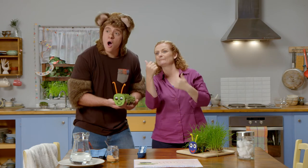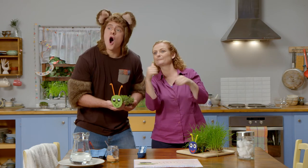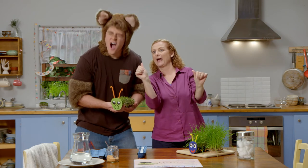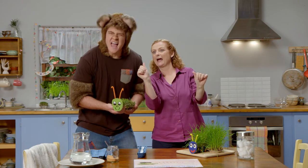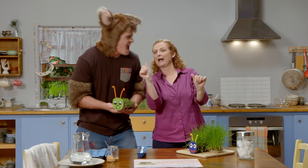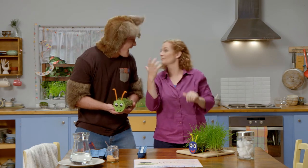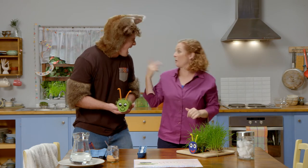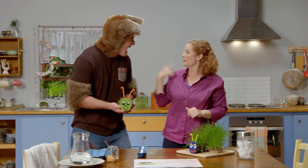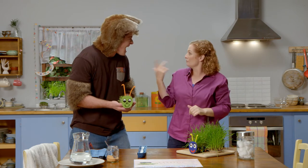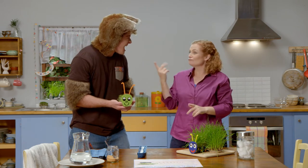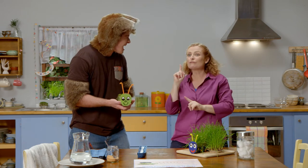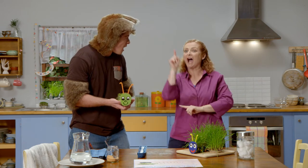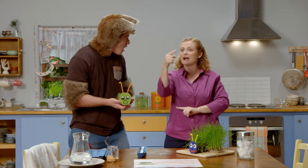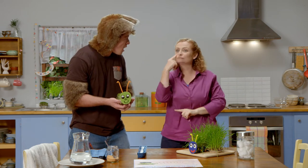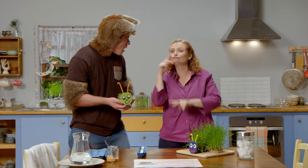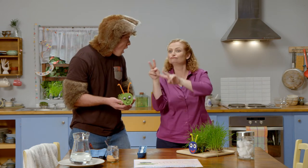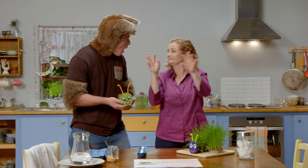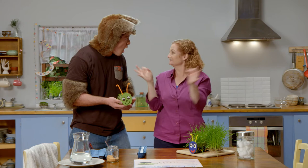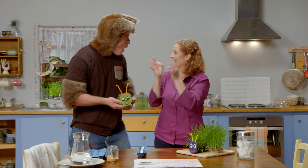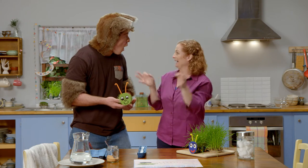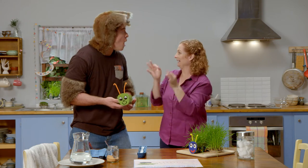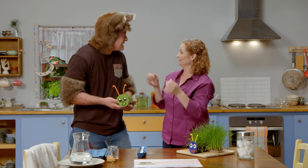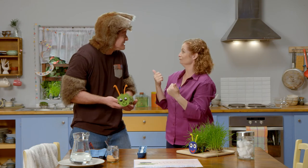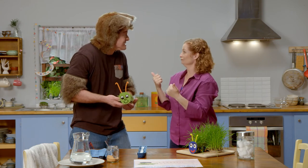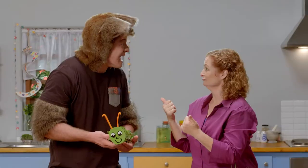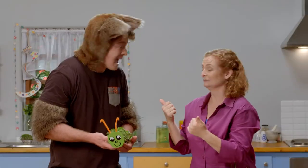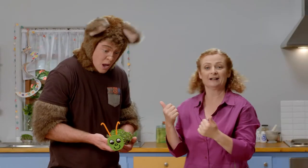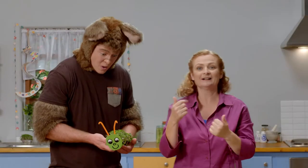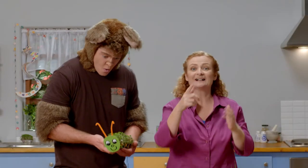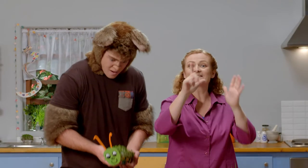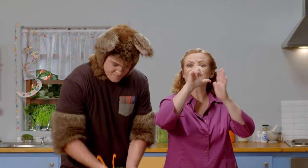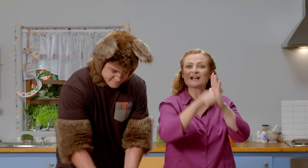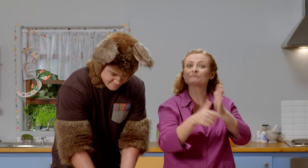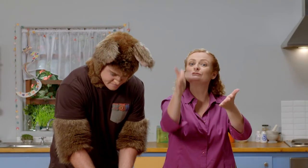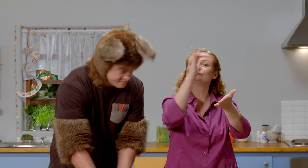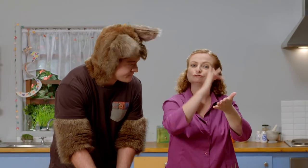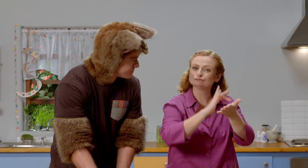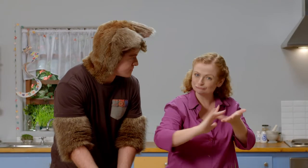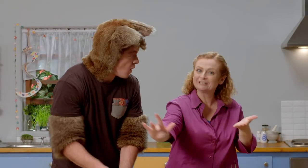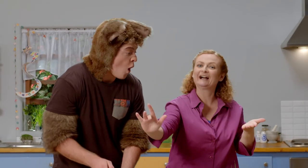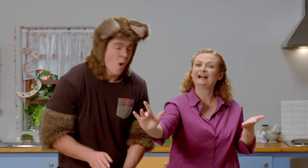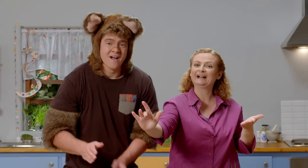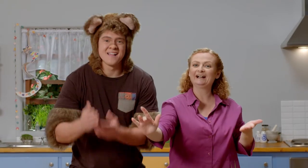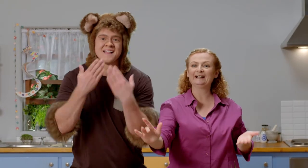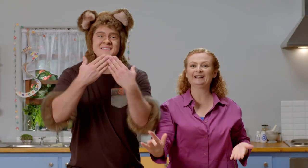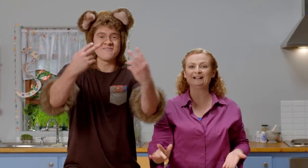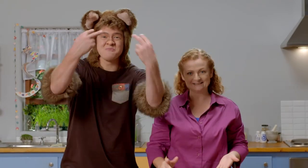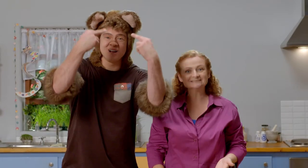Why don't we go outside and have a look at the garden? Well, our time is up. Thanks for watching!